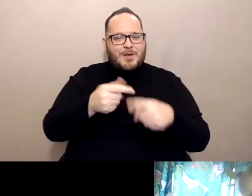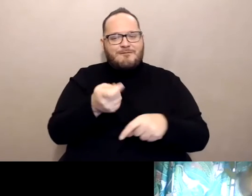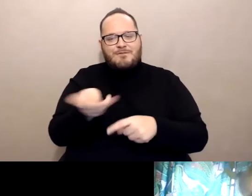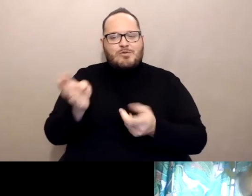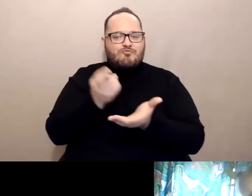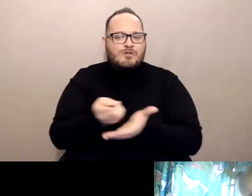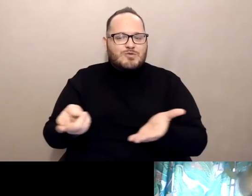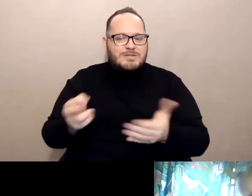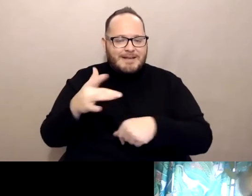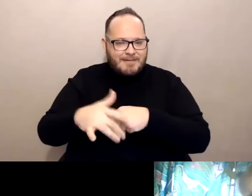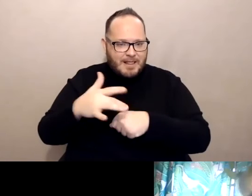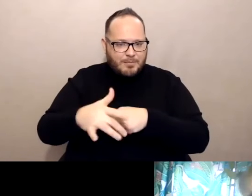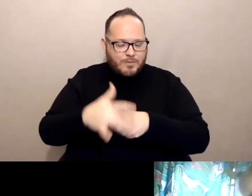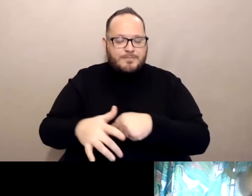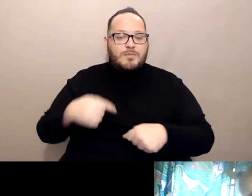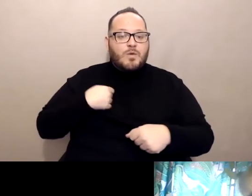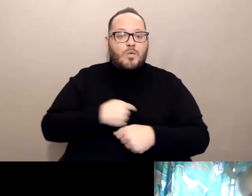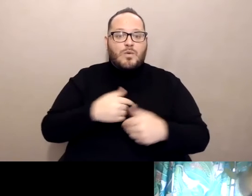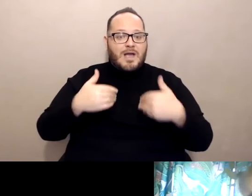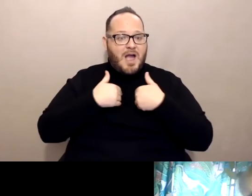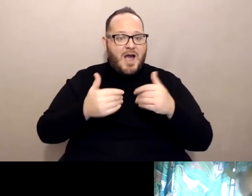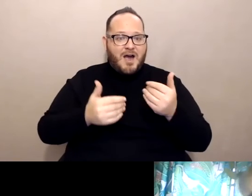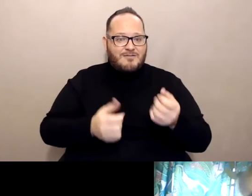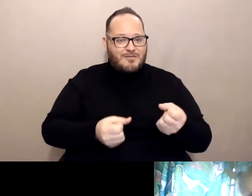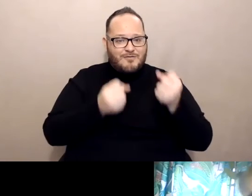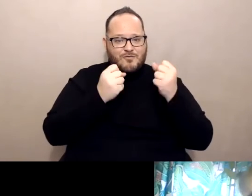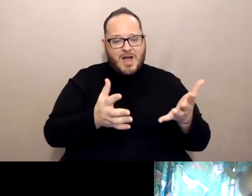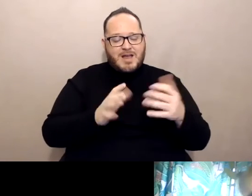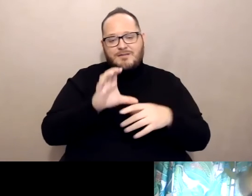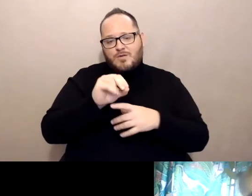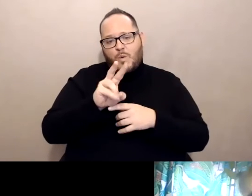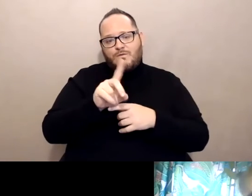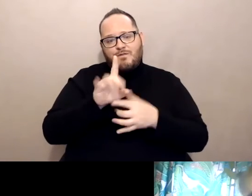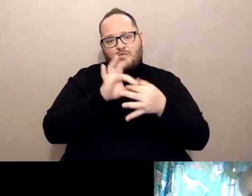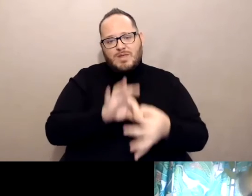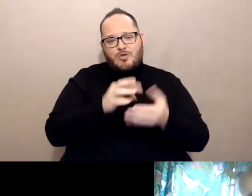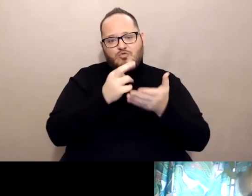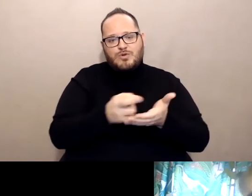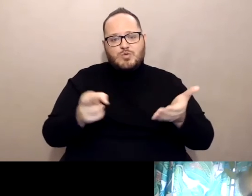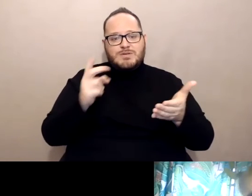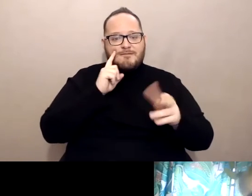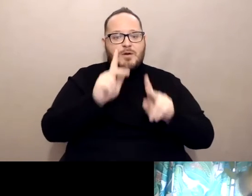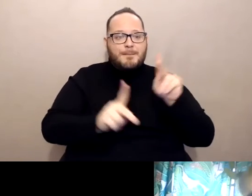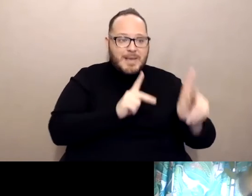We have a variety of COVID related resources for people with disabilities,